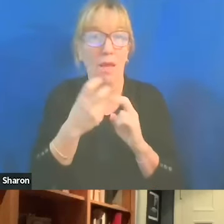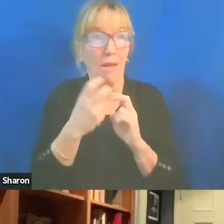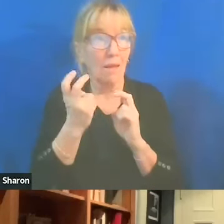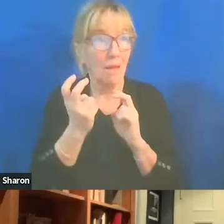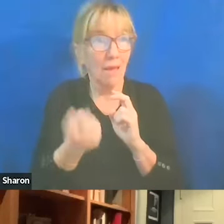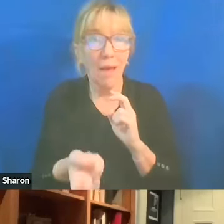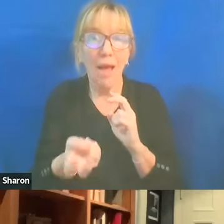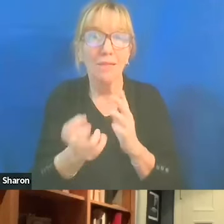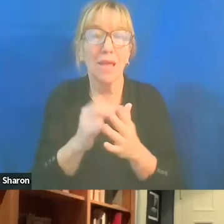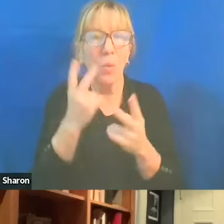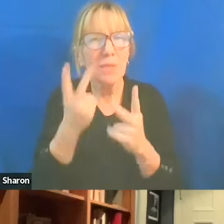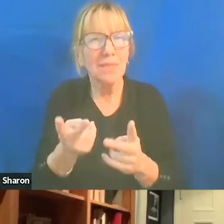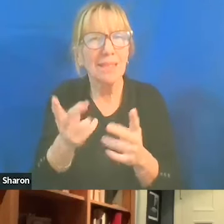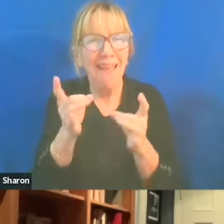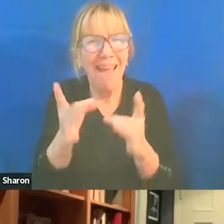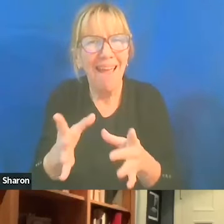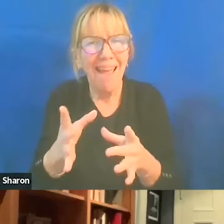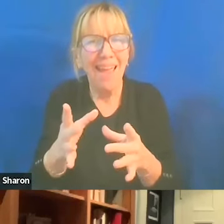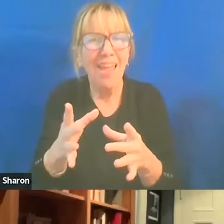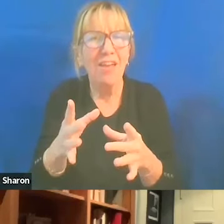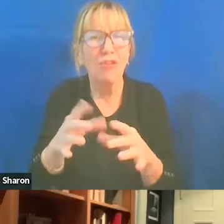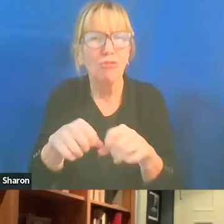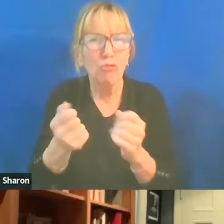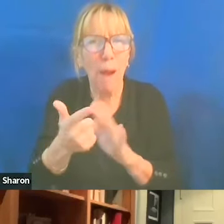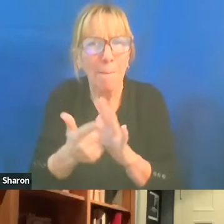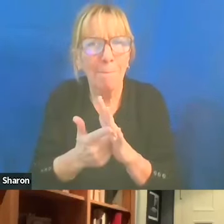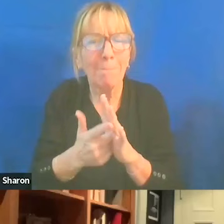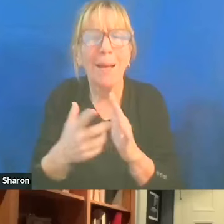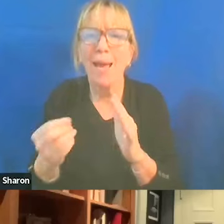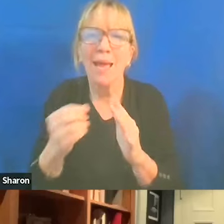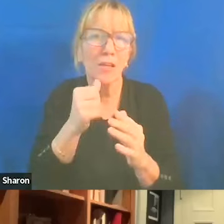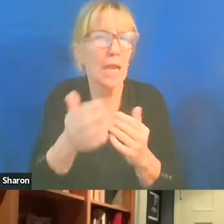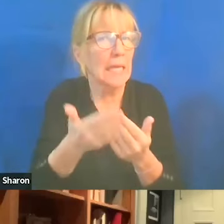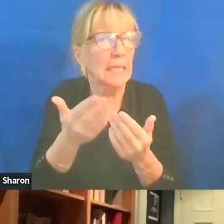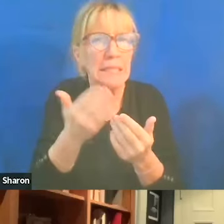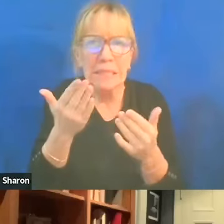you know, we see hate crimes, and there's no real easy mechanism for people to use,